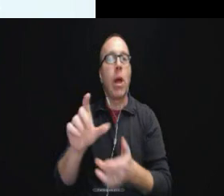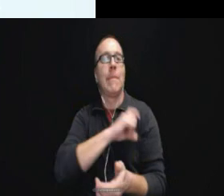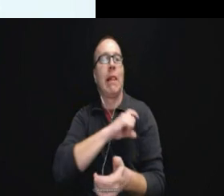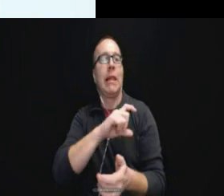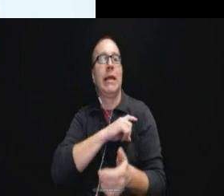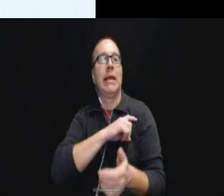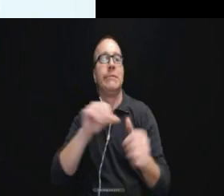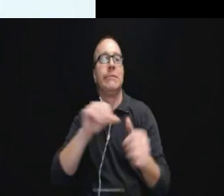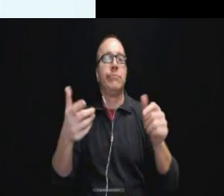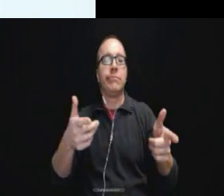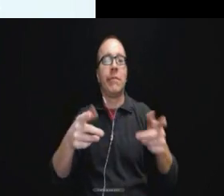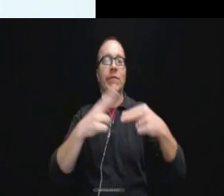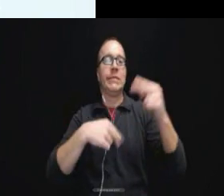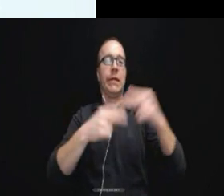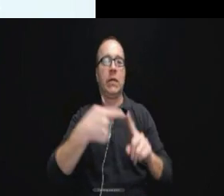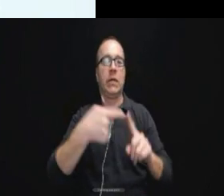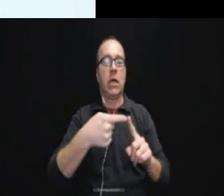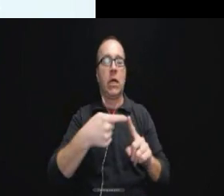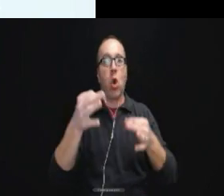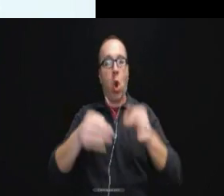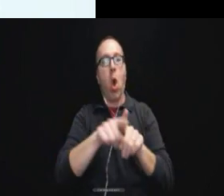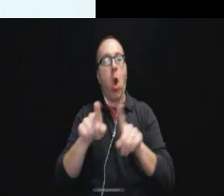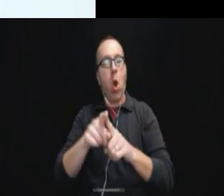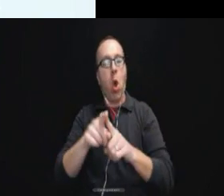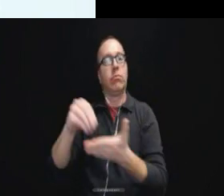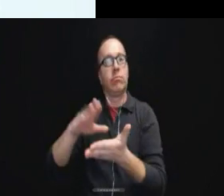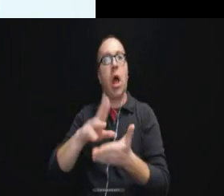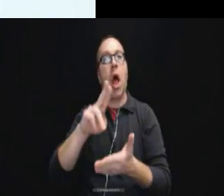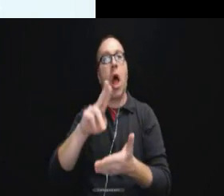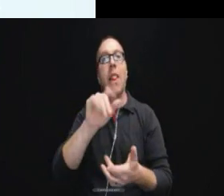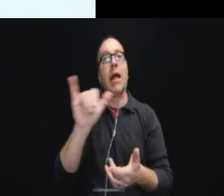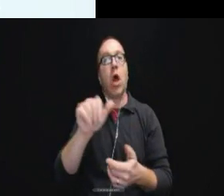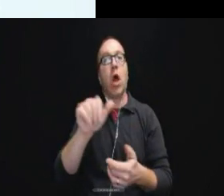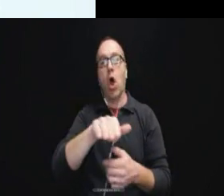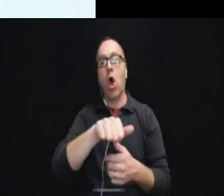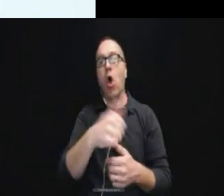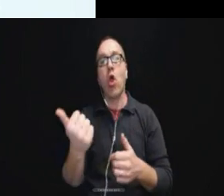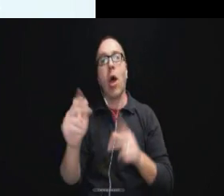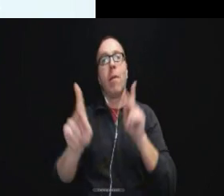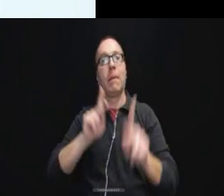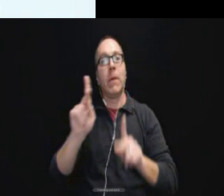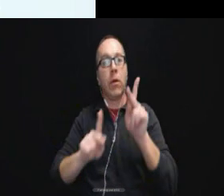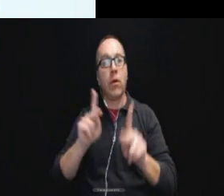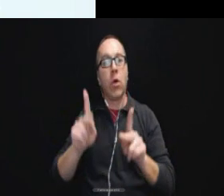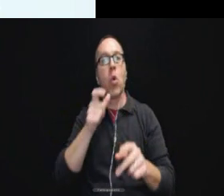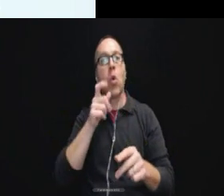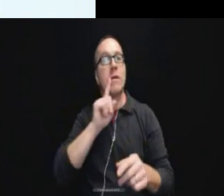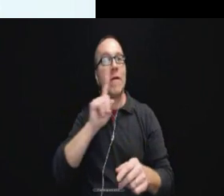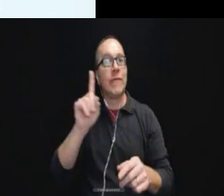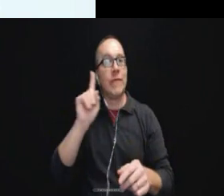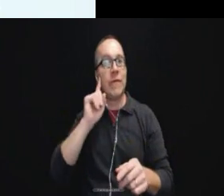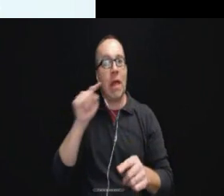And the court also noted that unlike a lot of individuals who are deaf, this individual's